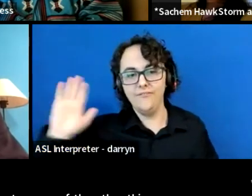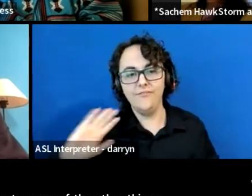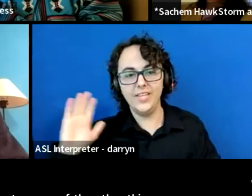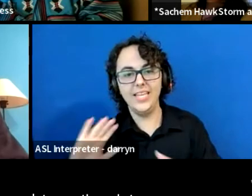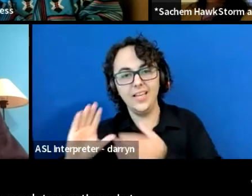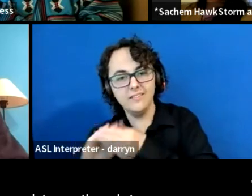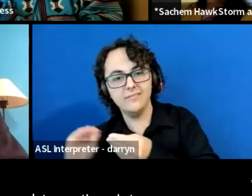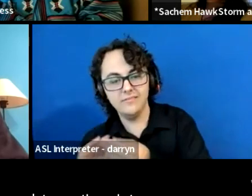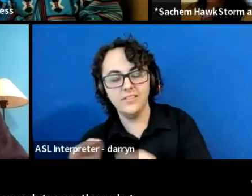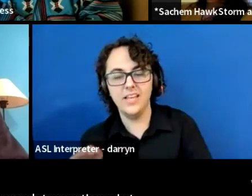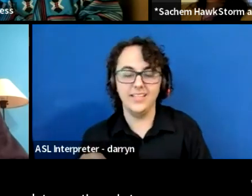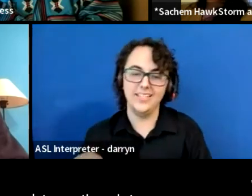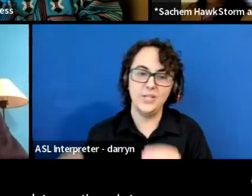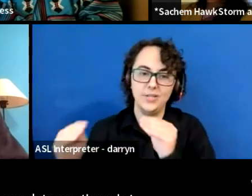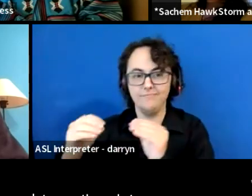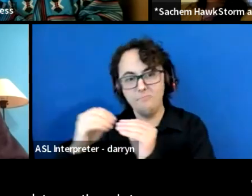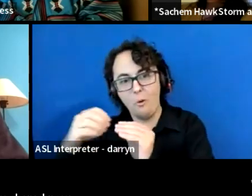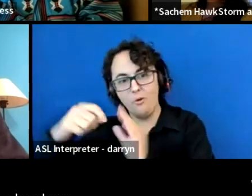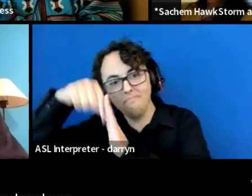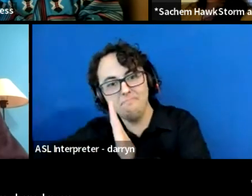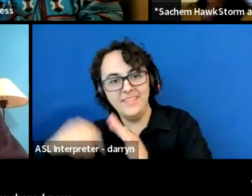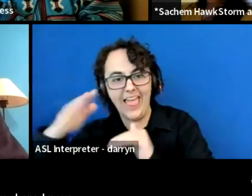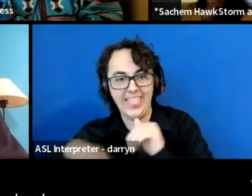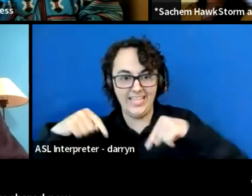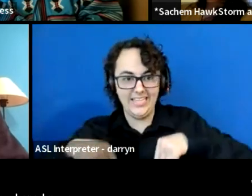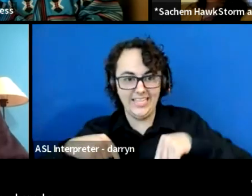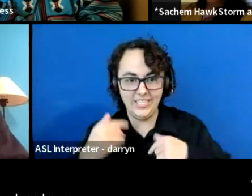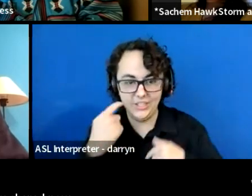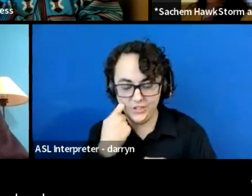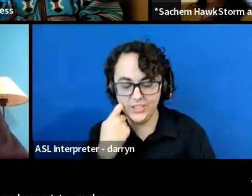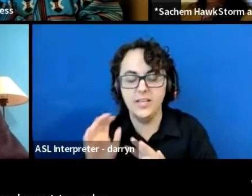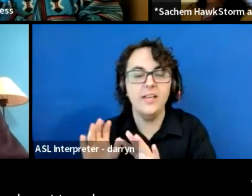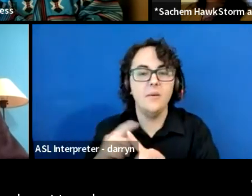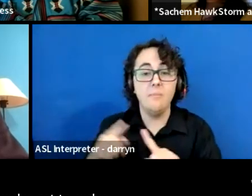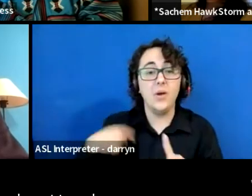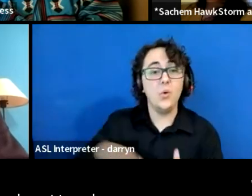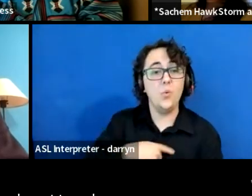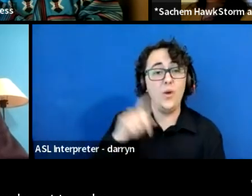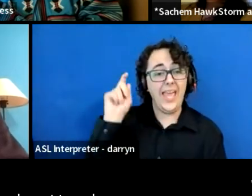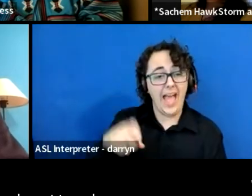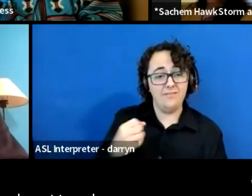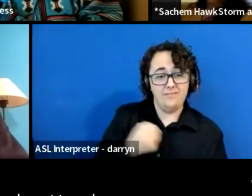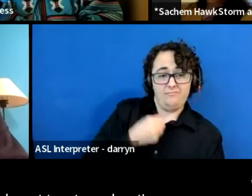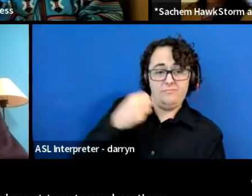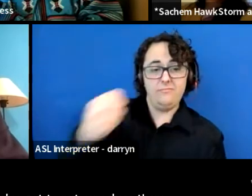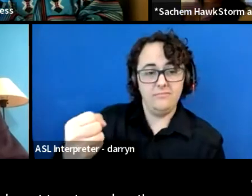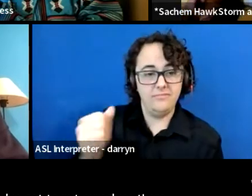And y'all, we've got to put ourselves there, you know right now the burden of risk